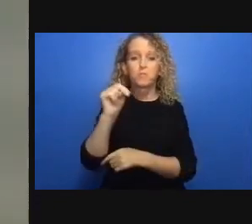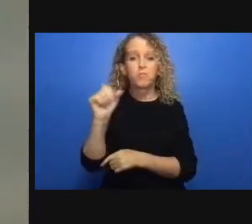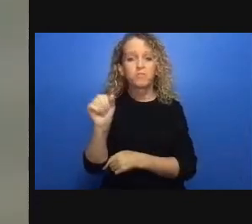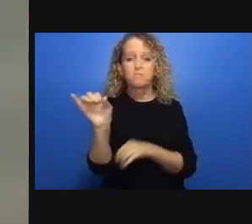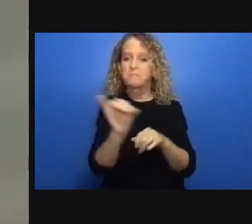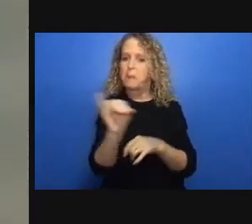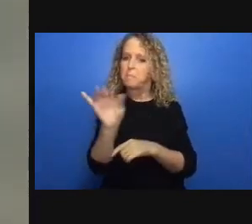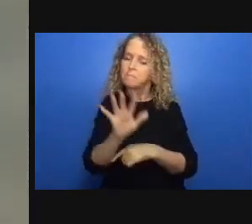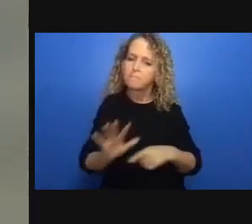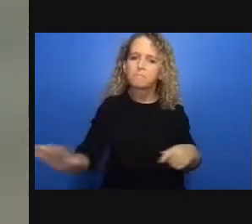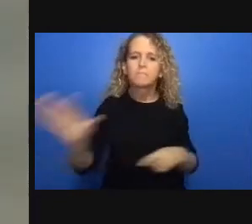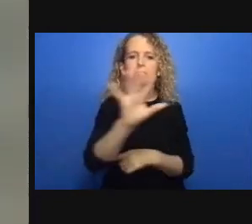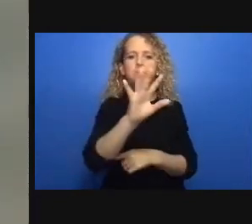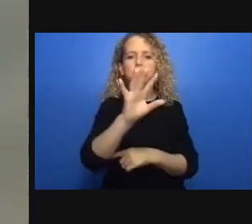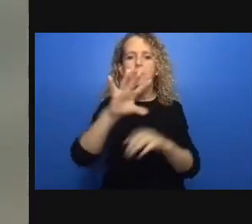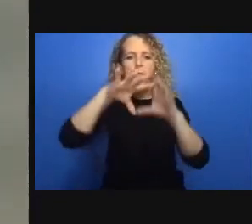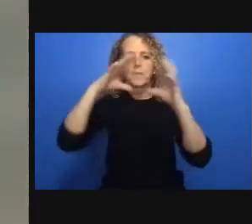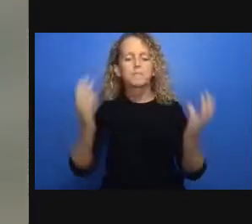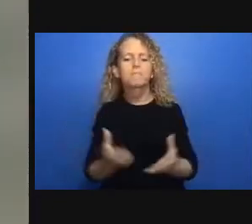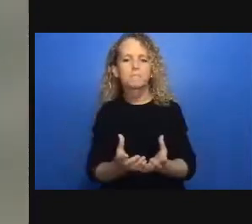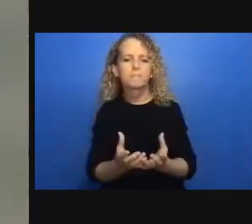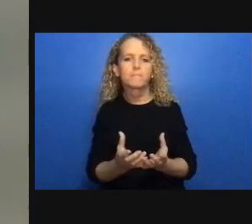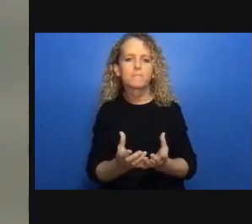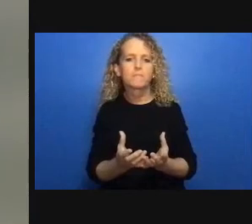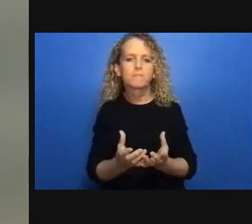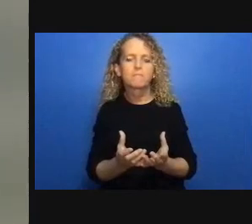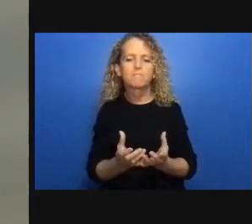not only the individual resilience but also the government's commitment to